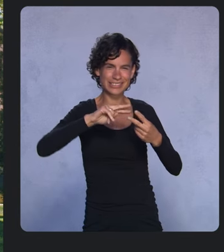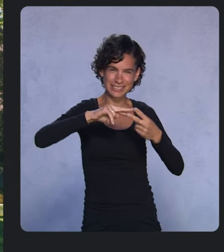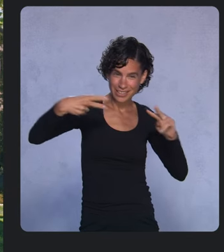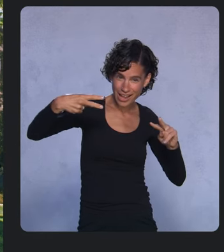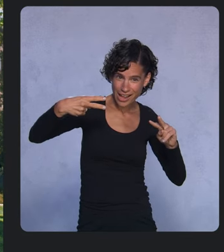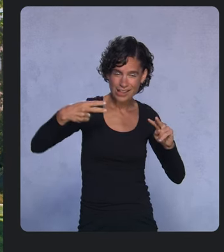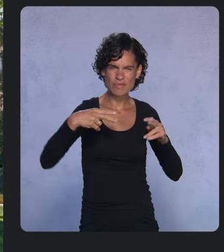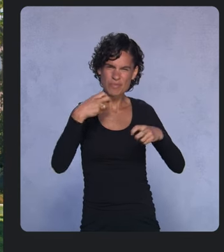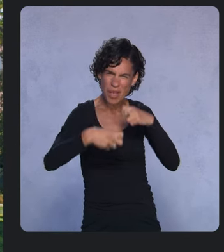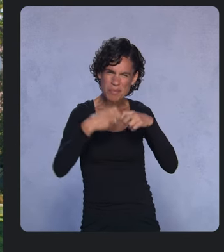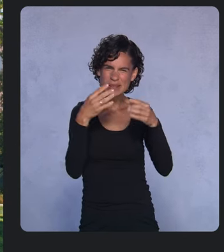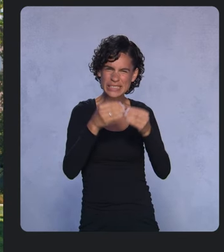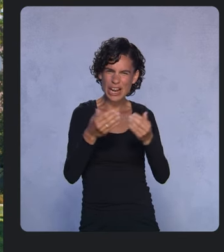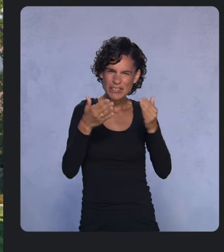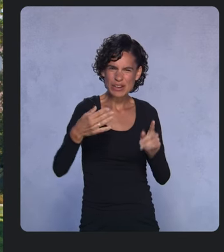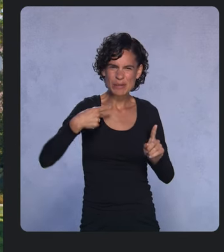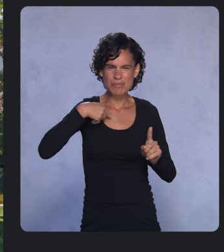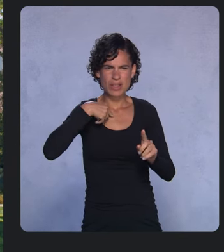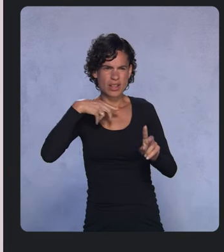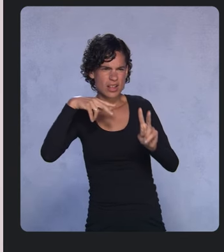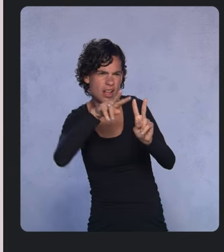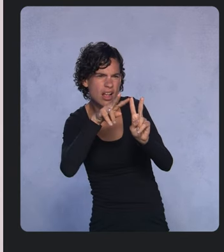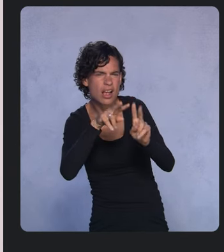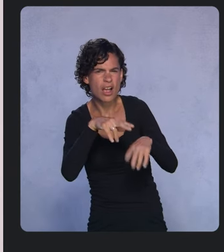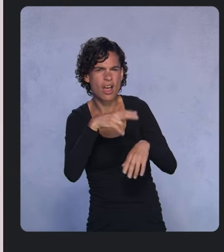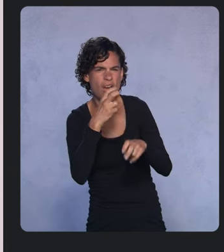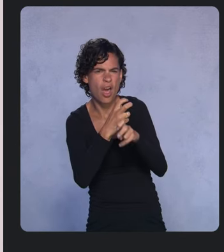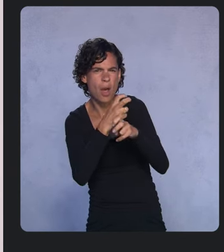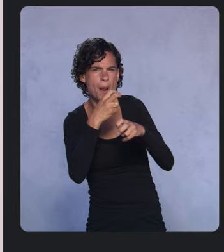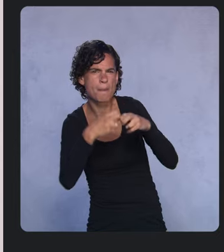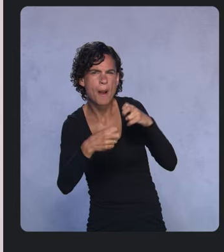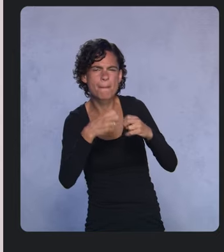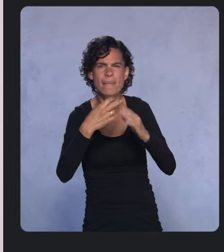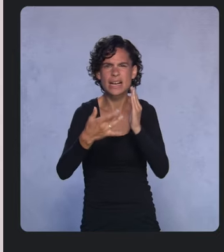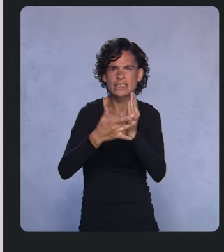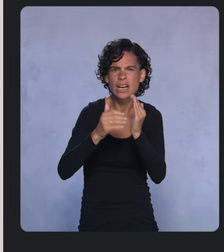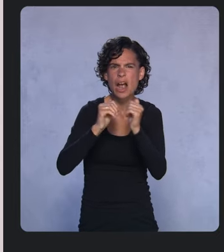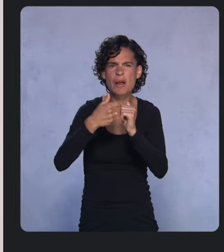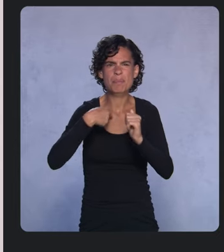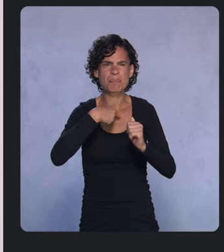and using technology to tackle them. I’ve seen this again and again during the past year.